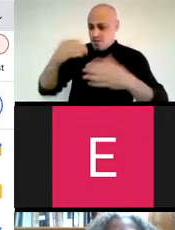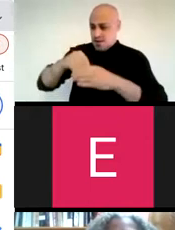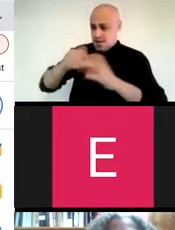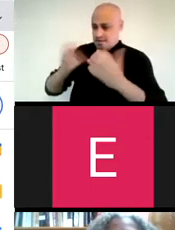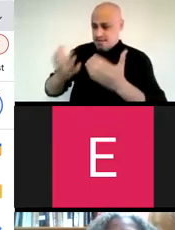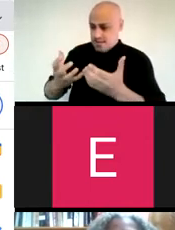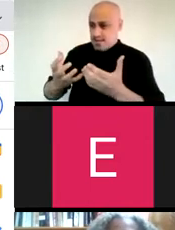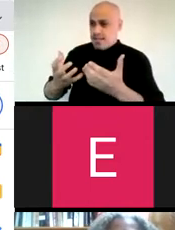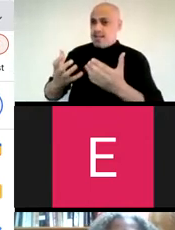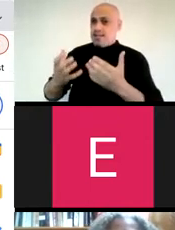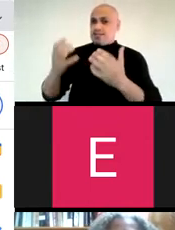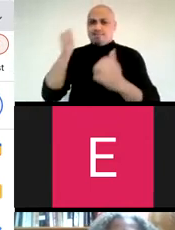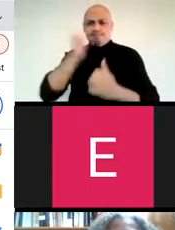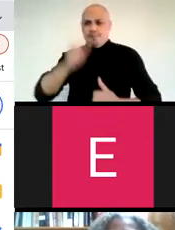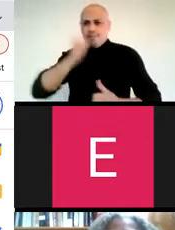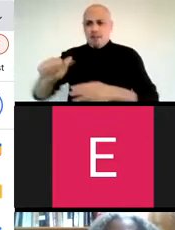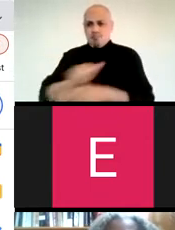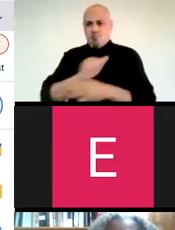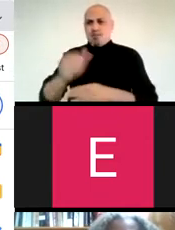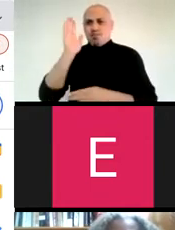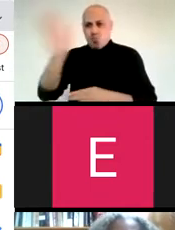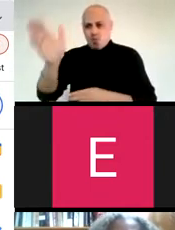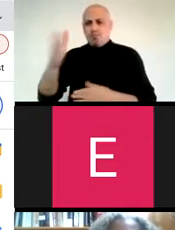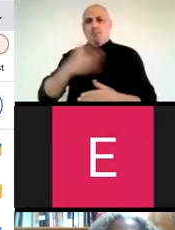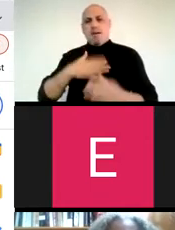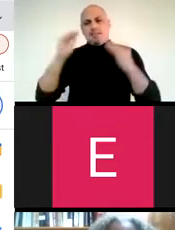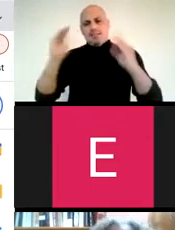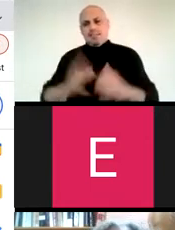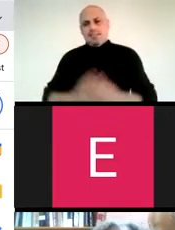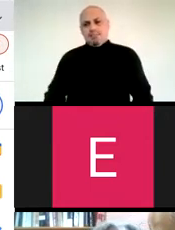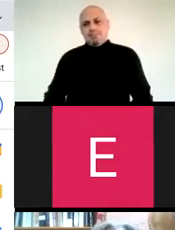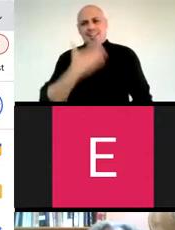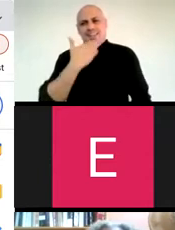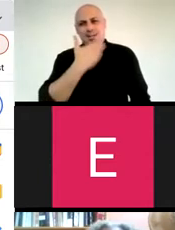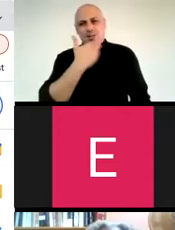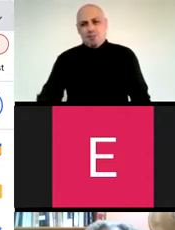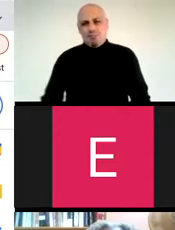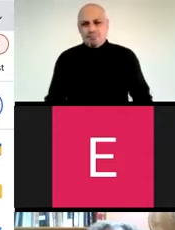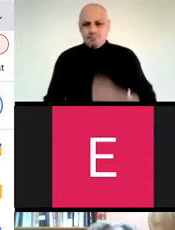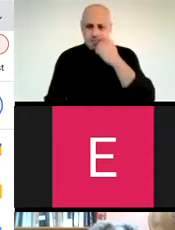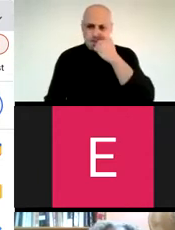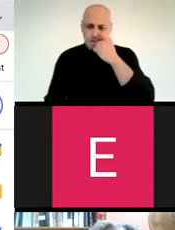student, bravery in the classroom will become a daily practice in my teaching. Thank you.